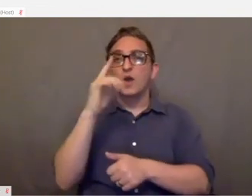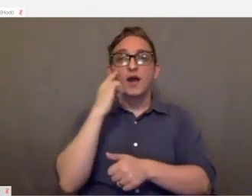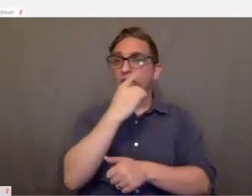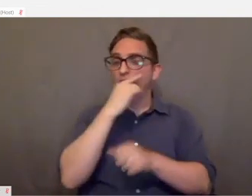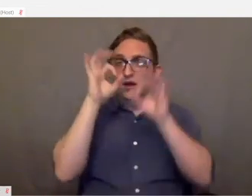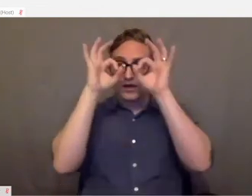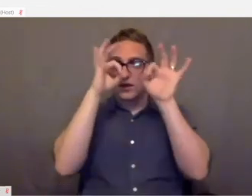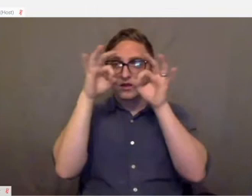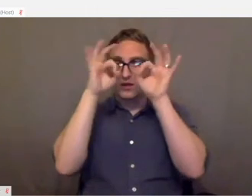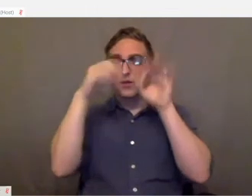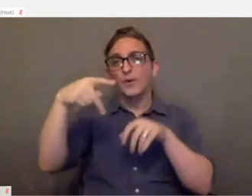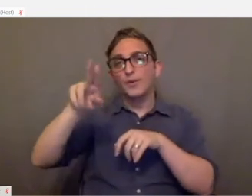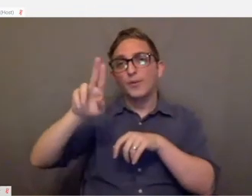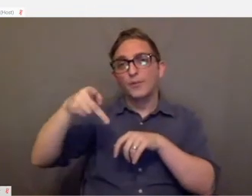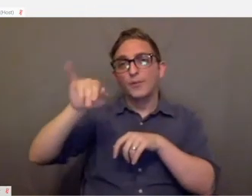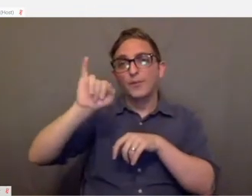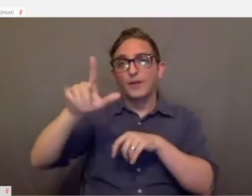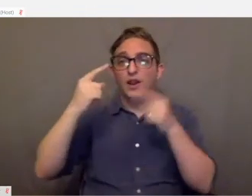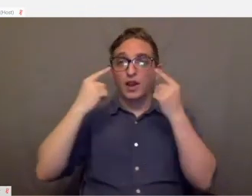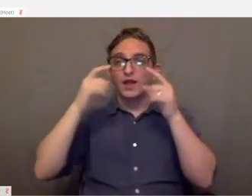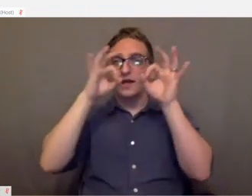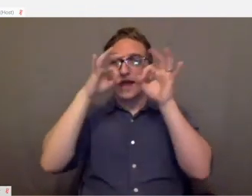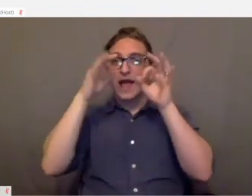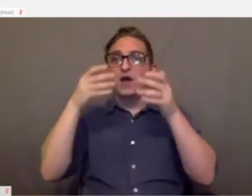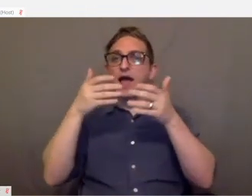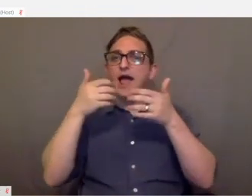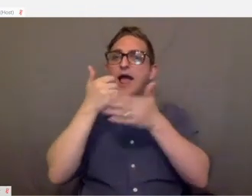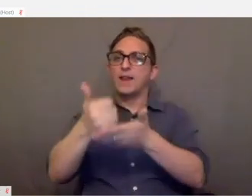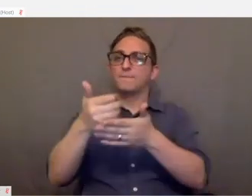It's using for enhancing game play a lot of times.